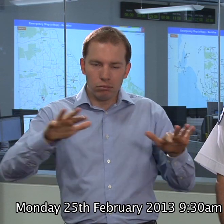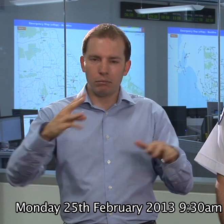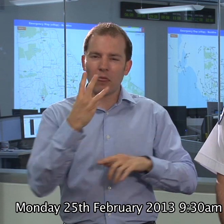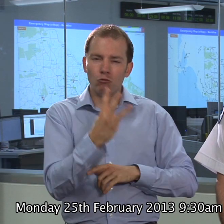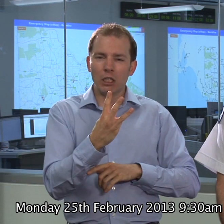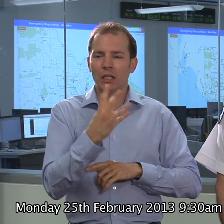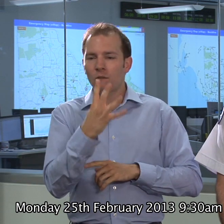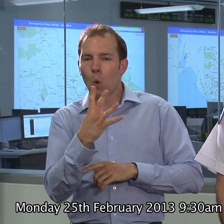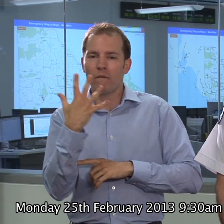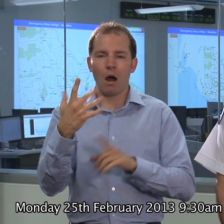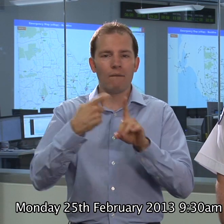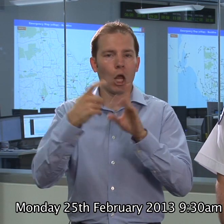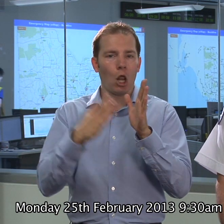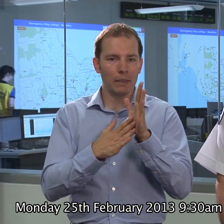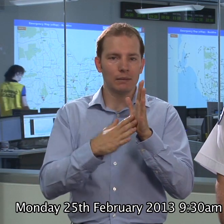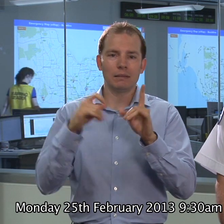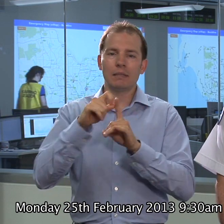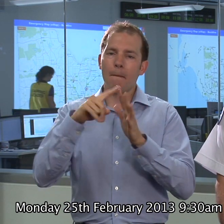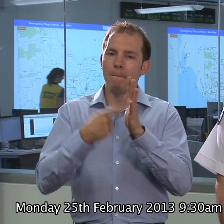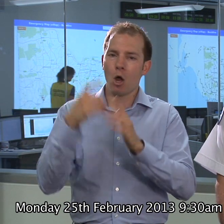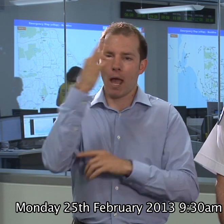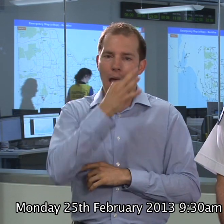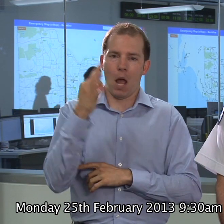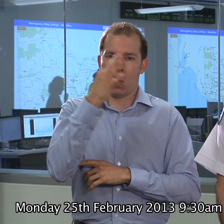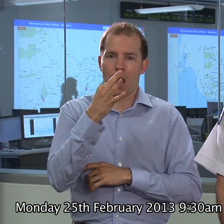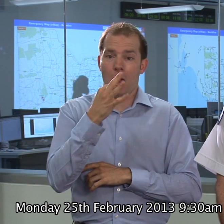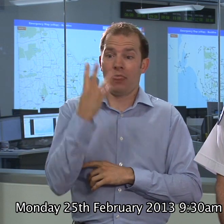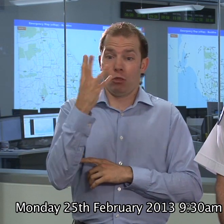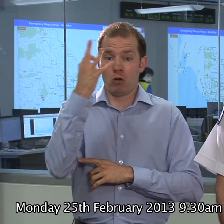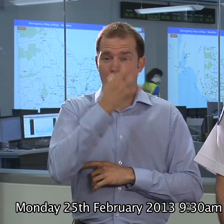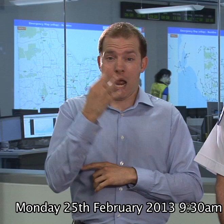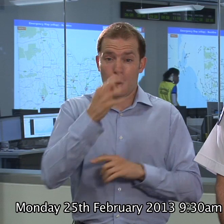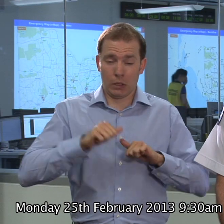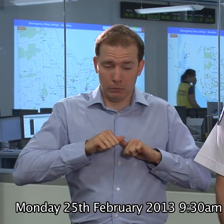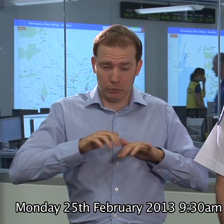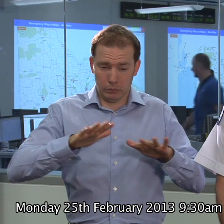hour in three hours as sitting right on the edge of the Metropolitan area and caused a